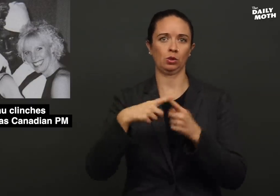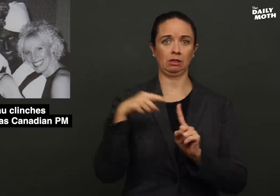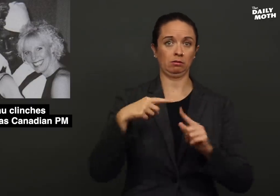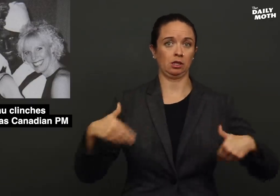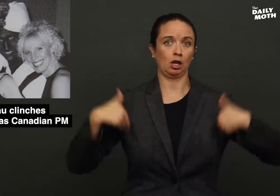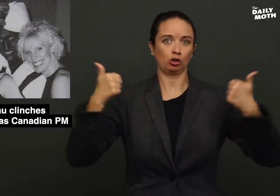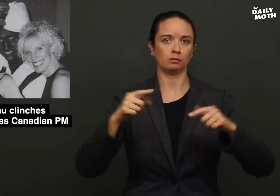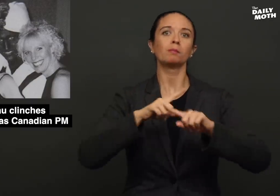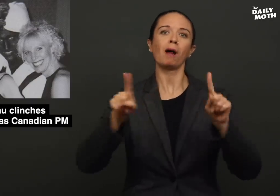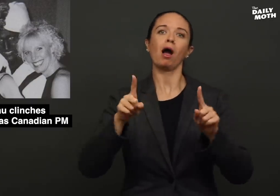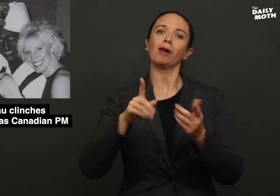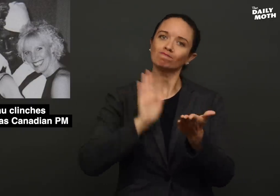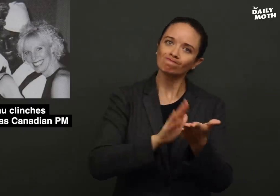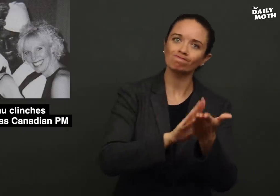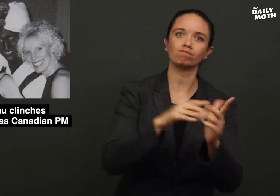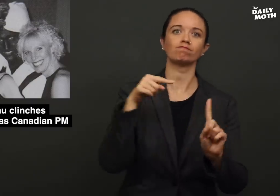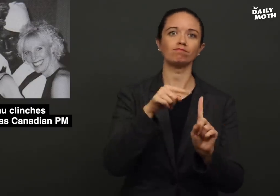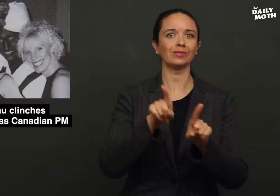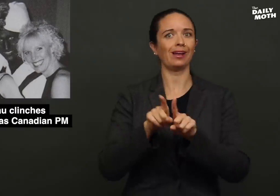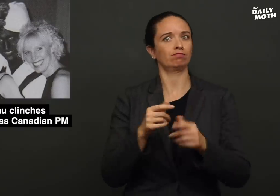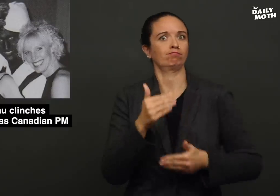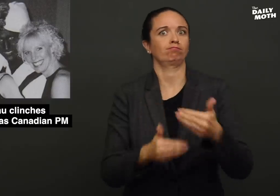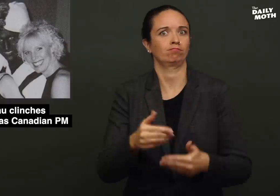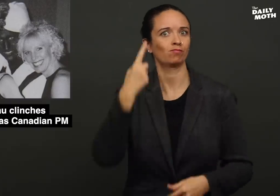when he was younger. But he is hailed as a progressive for